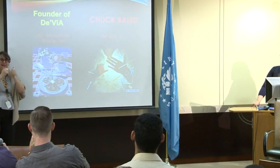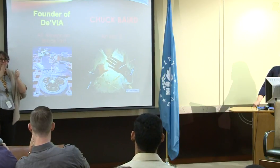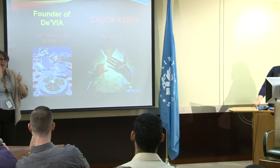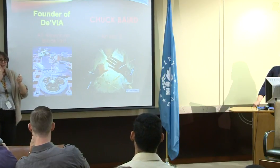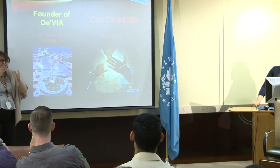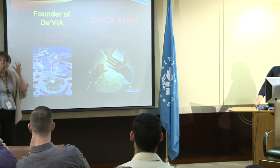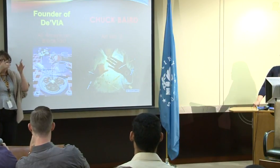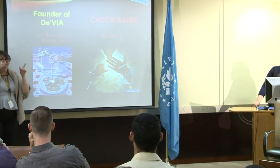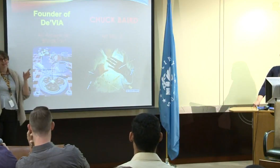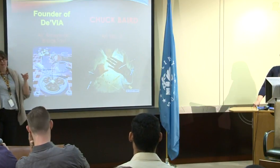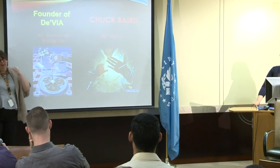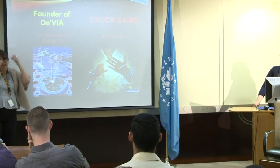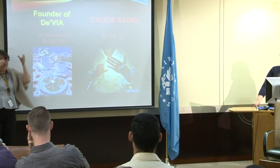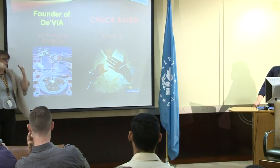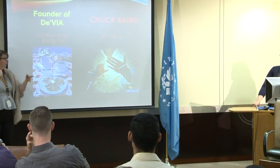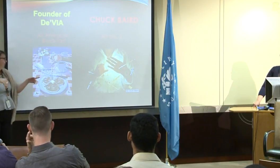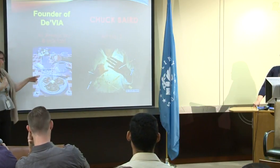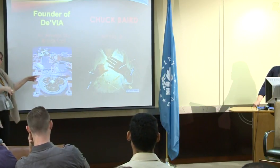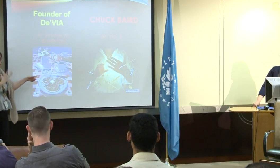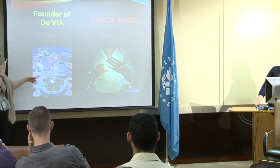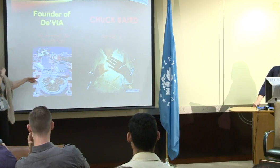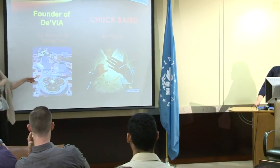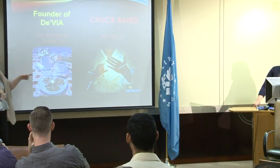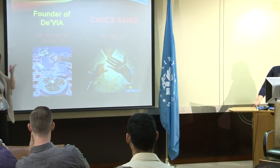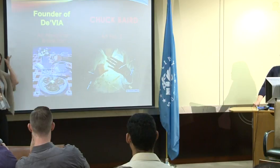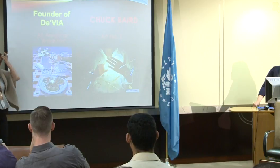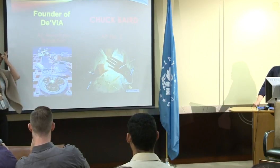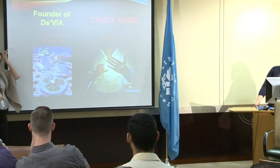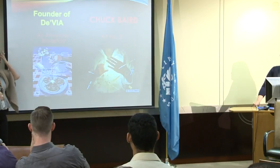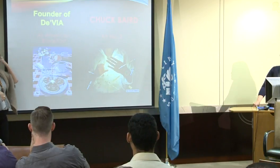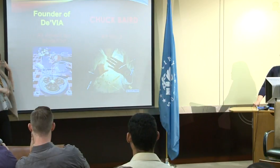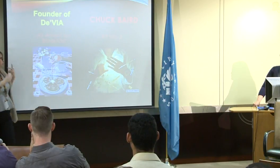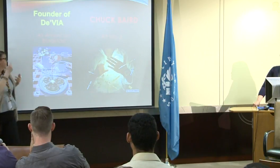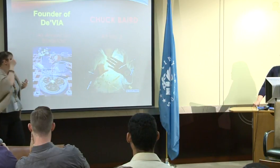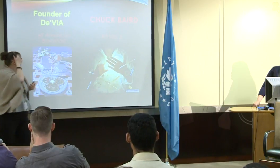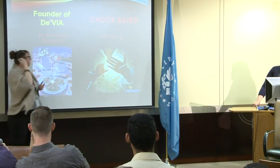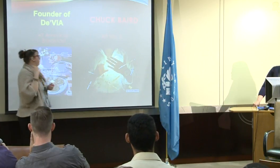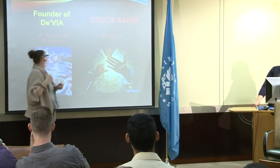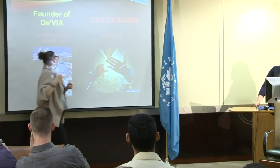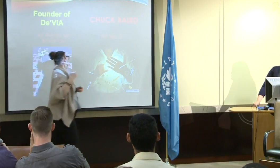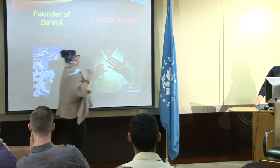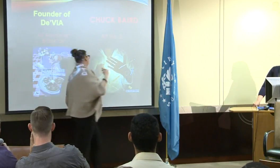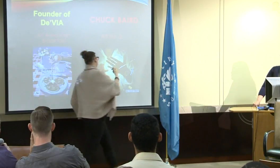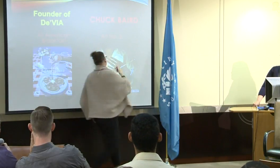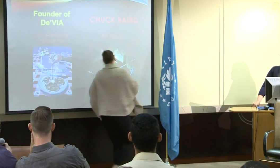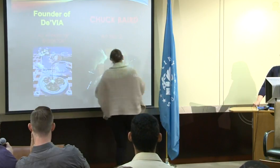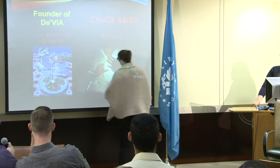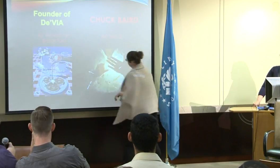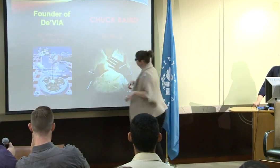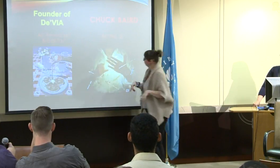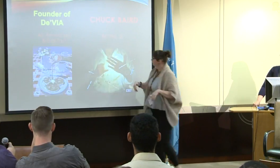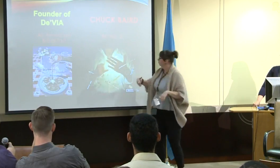And so, when we sign "syrup," the artist actually depicted the hands as the bottle.